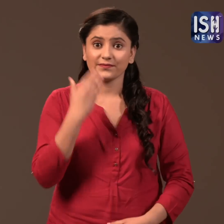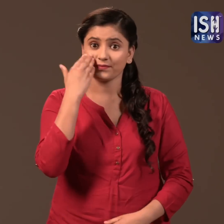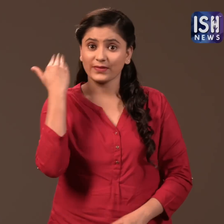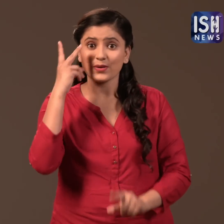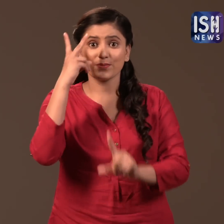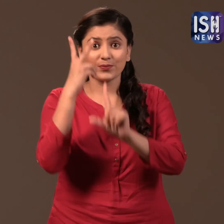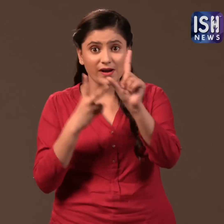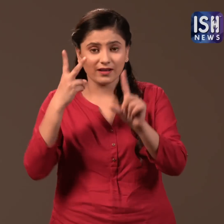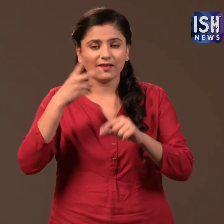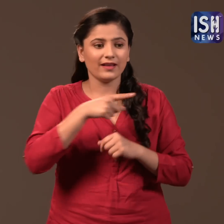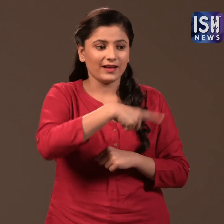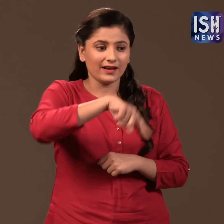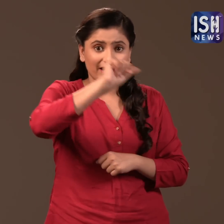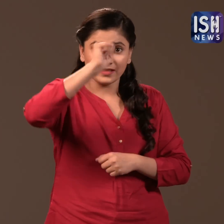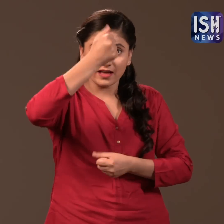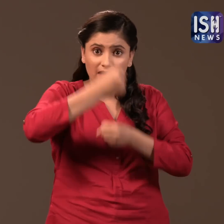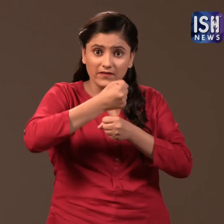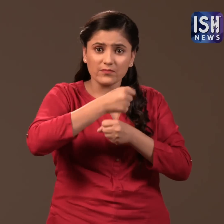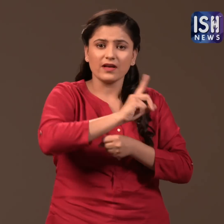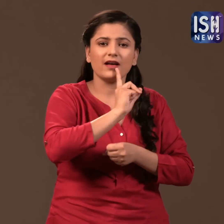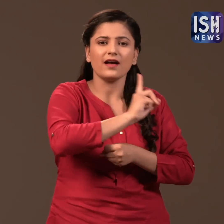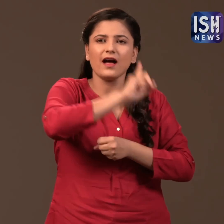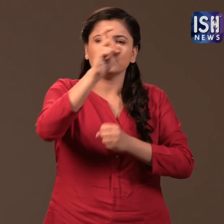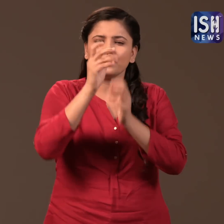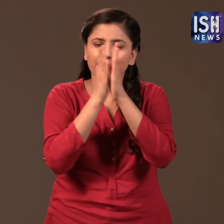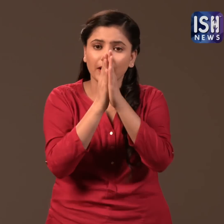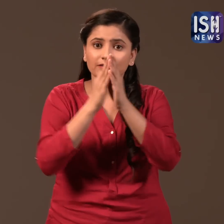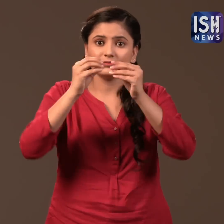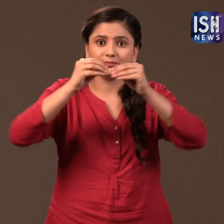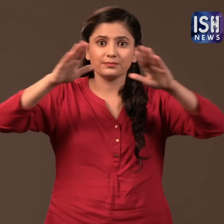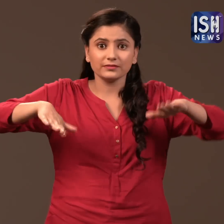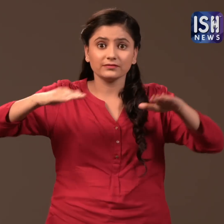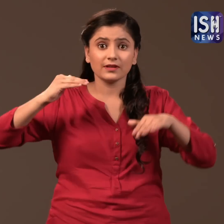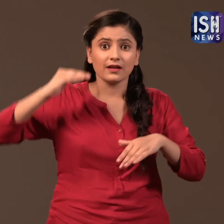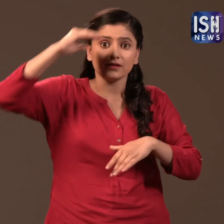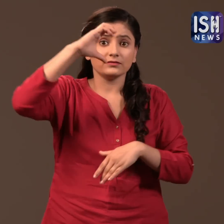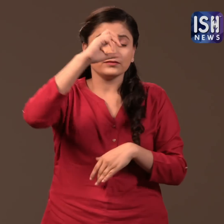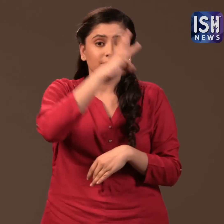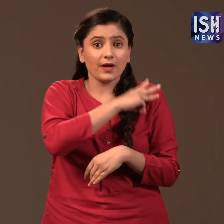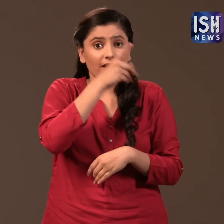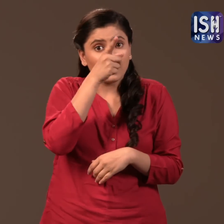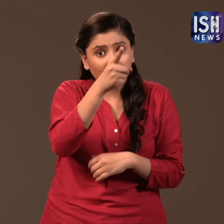Two years back the Indian government sent a request to the British High Commission.